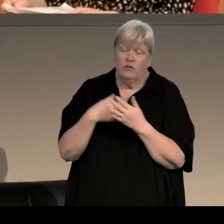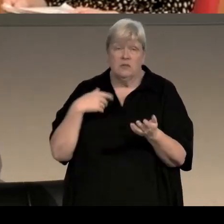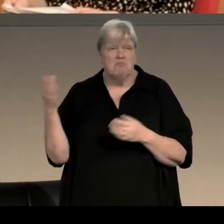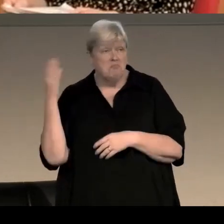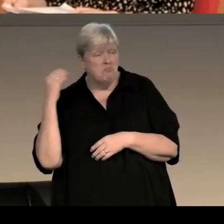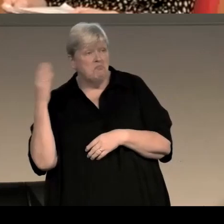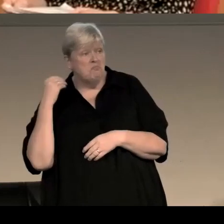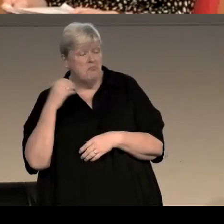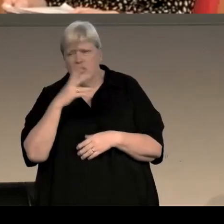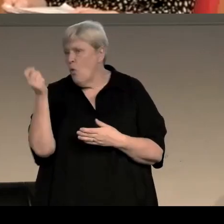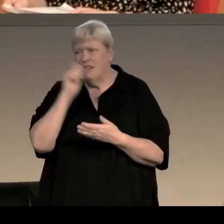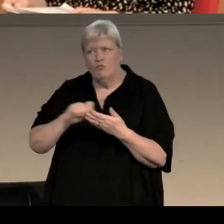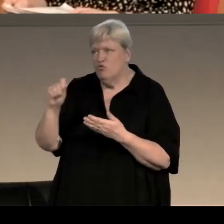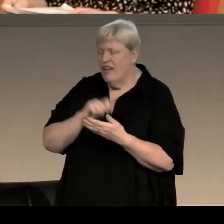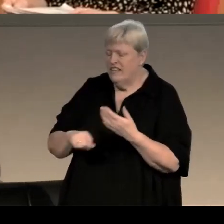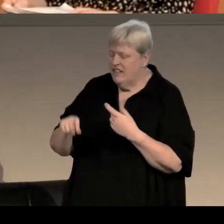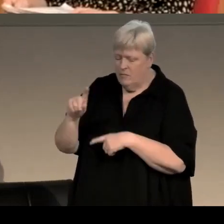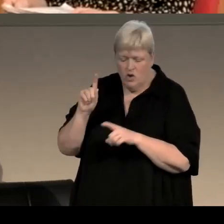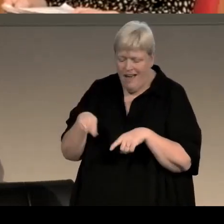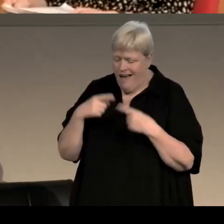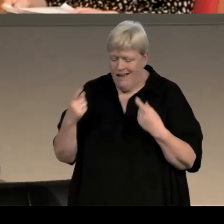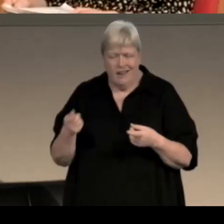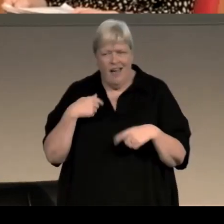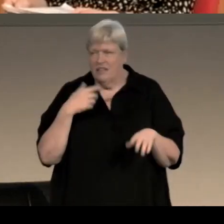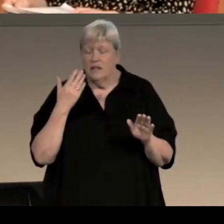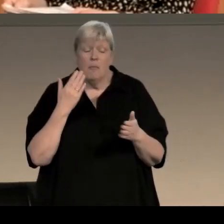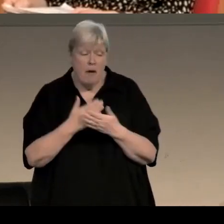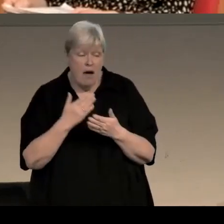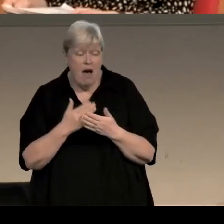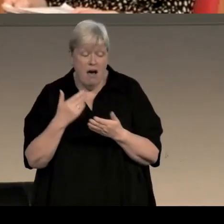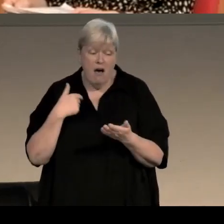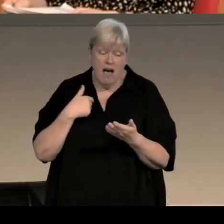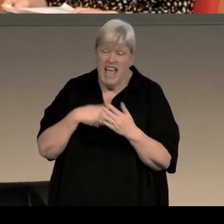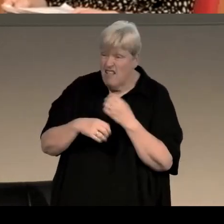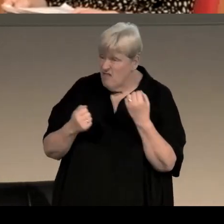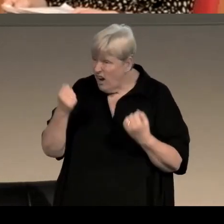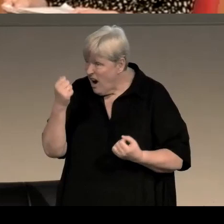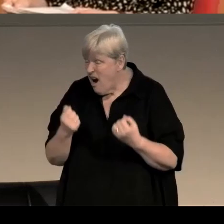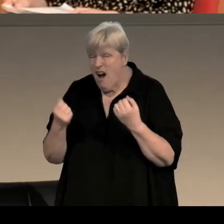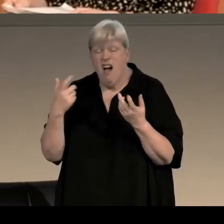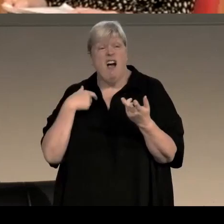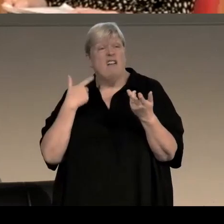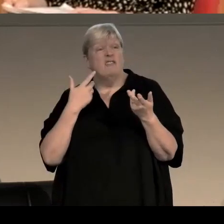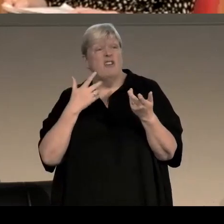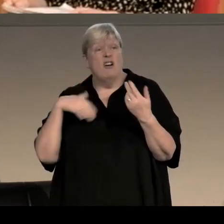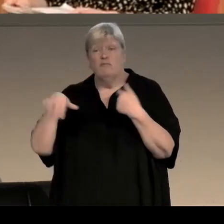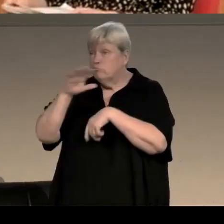not while I was writing because I can't listen to things with lyrics when I'm writing, but when I was like in the car or when I was like you know just pottering about the house or cooking the tea,